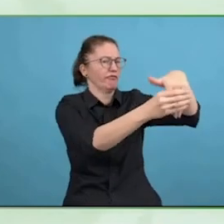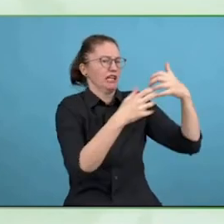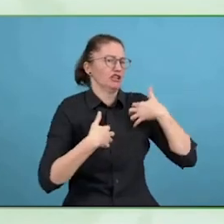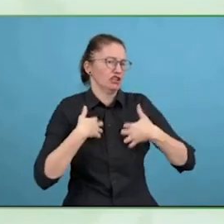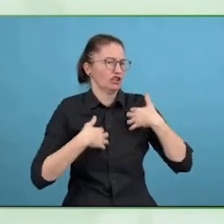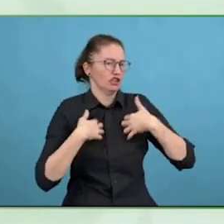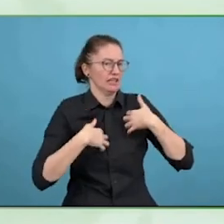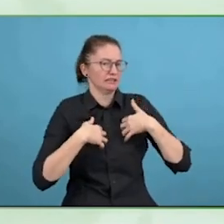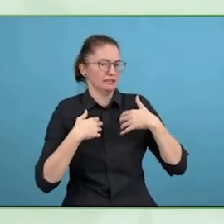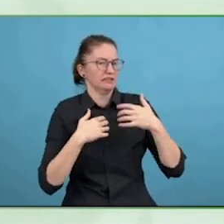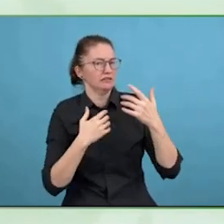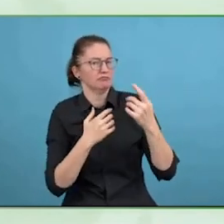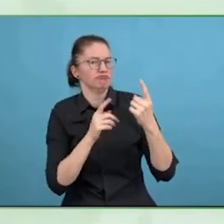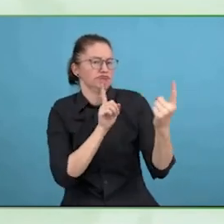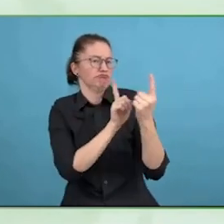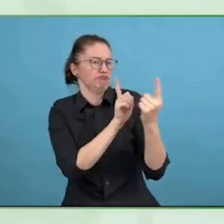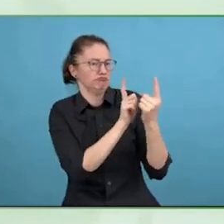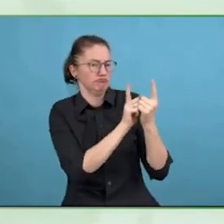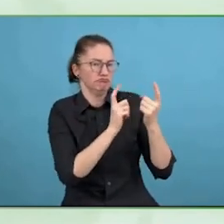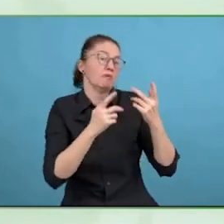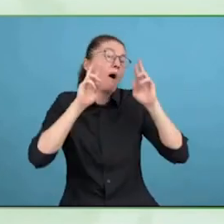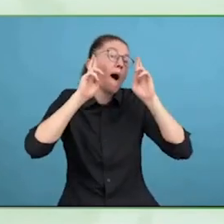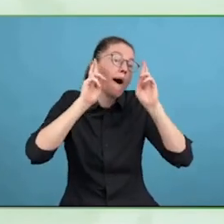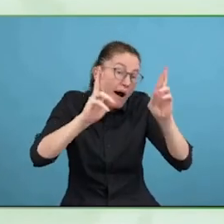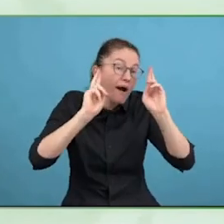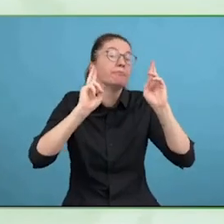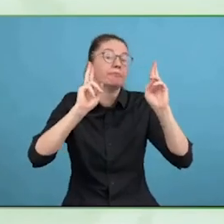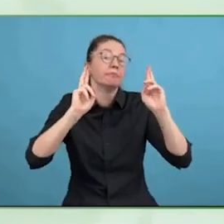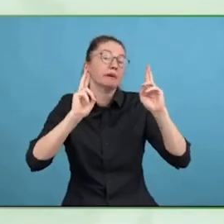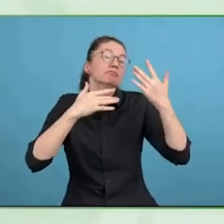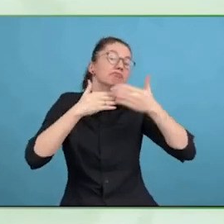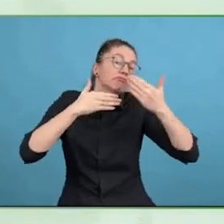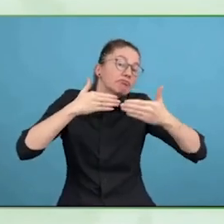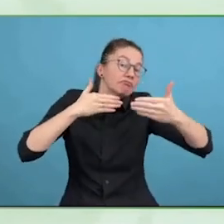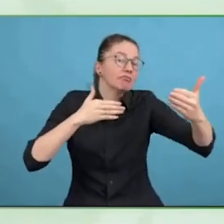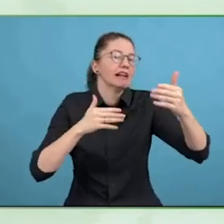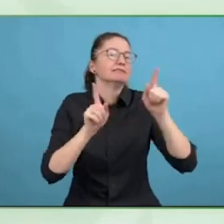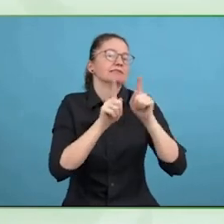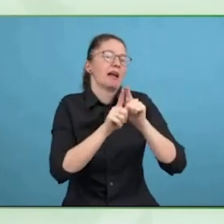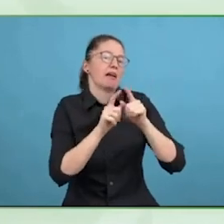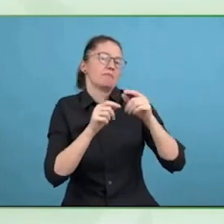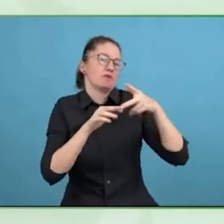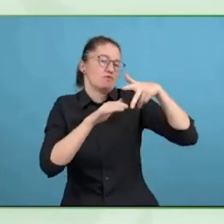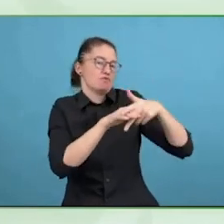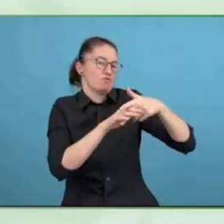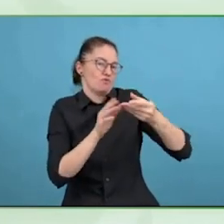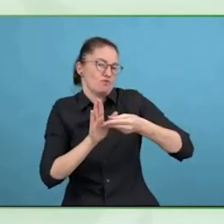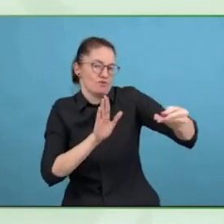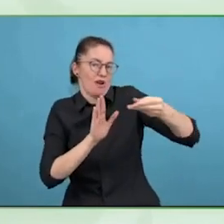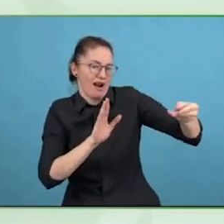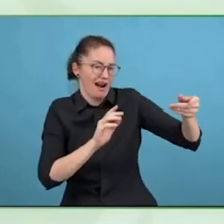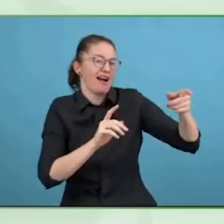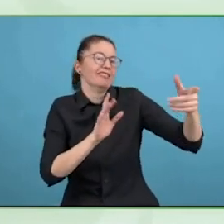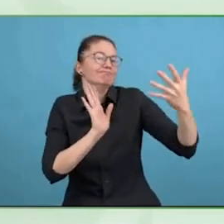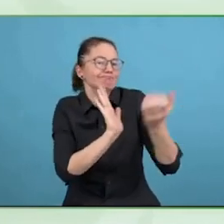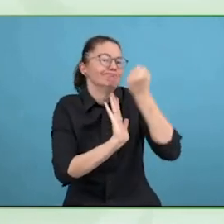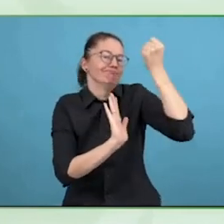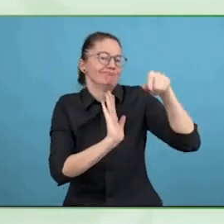a wider business audience that has maybe not consider disability as much as companies that are in the core business disability network